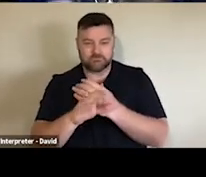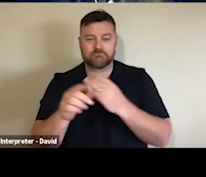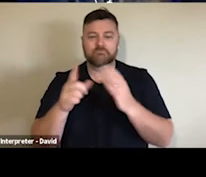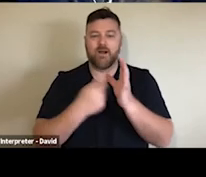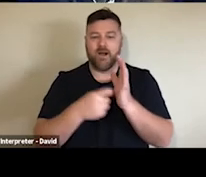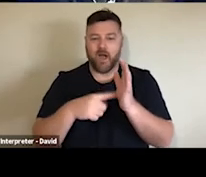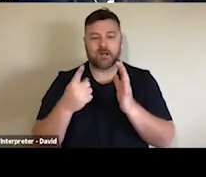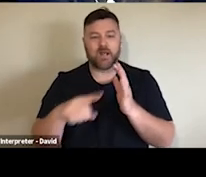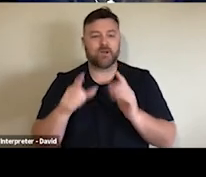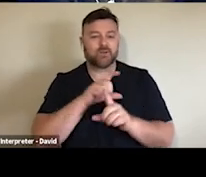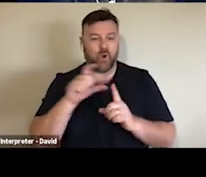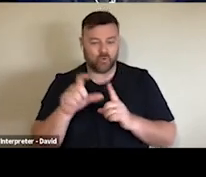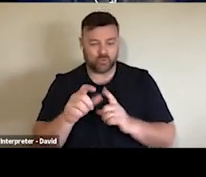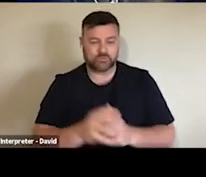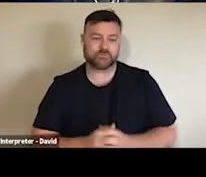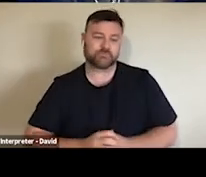in the longer term.